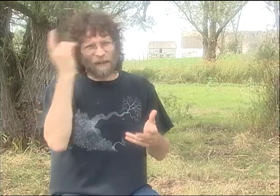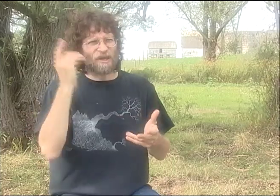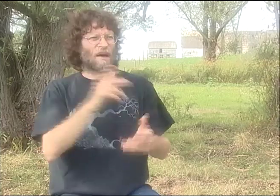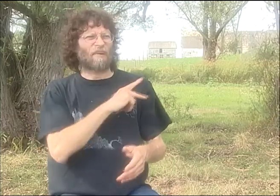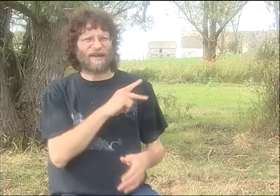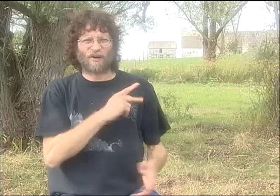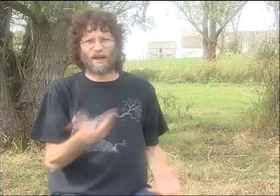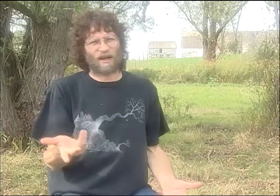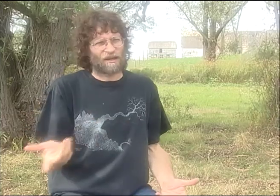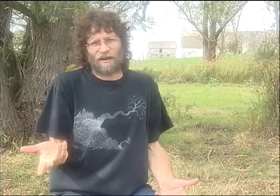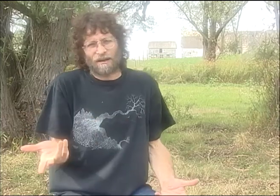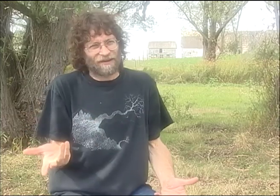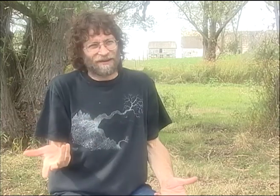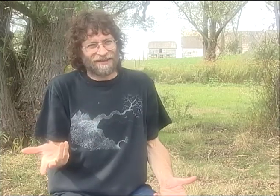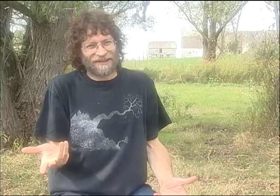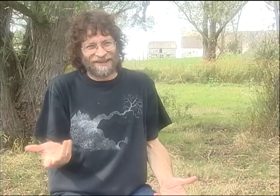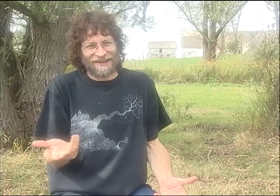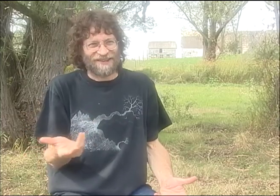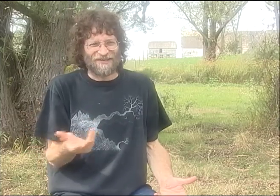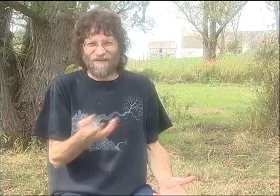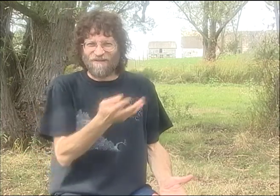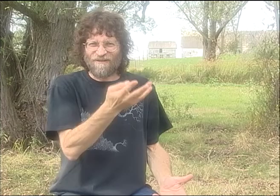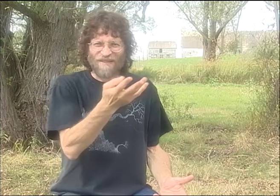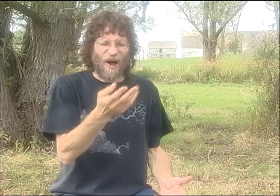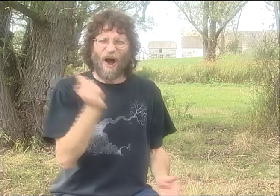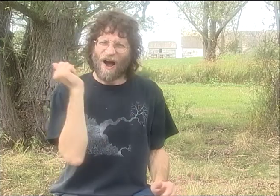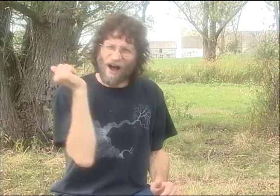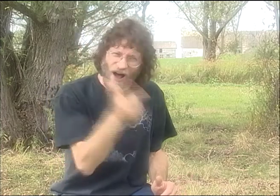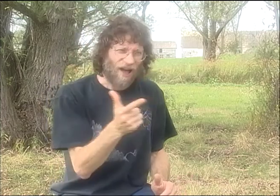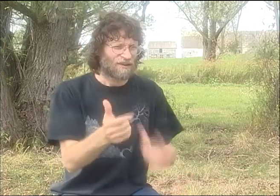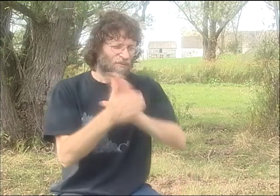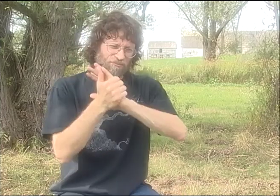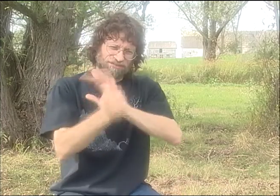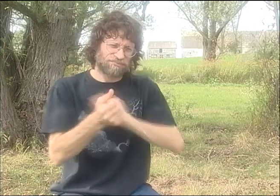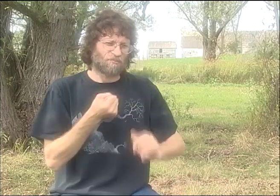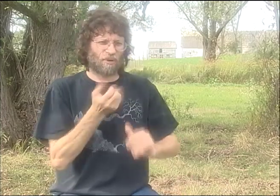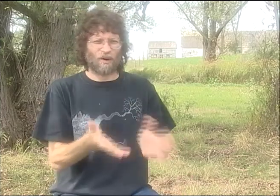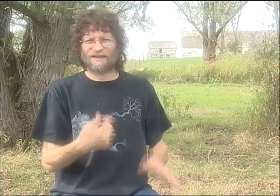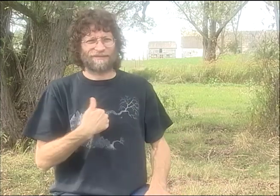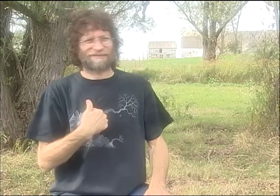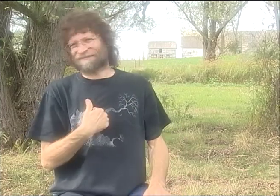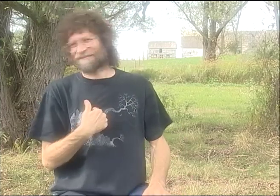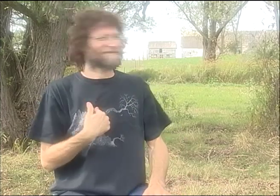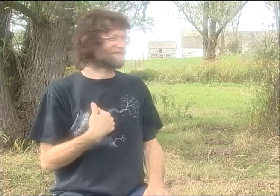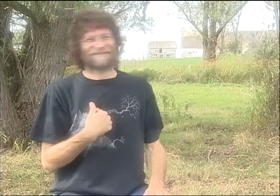YOU KNOW, THIS CONFERENCE WITH ELLA AND VALLI AND PETER AND DEBBIE AND PATRICK, IT WAS INCREDIBLE.